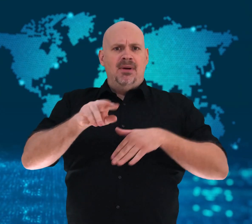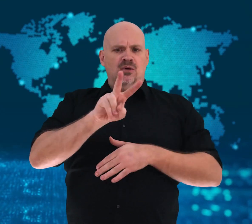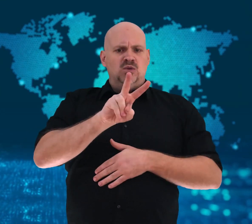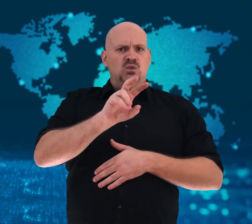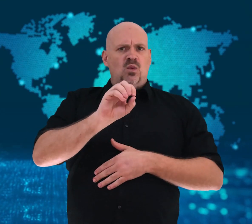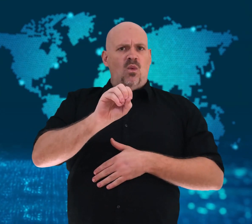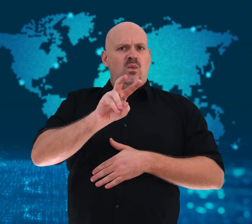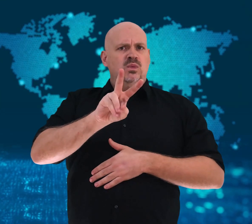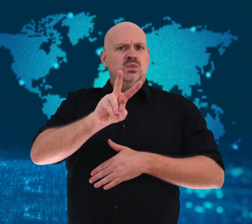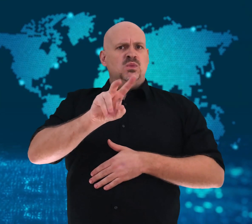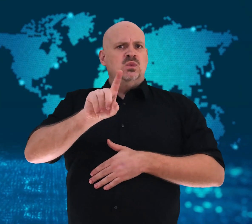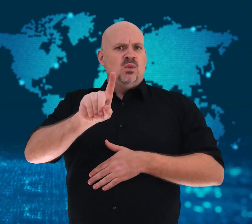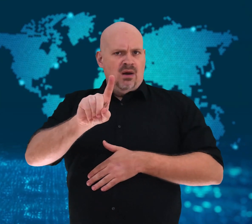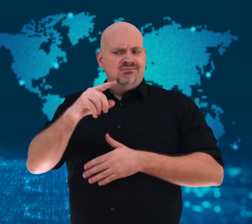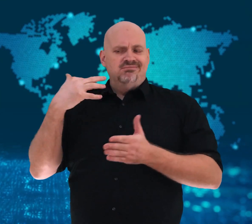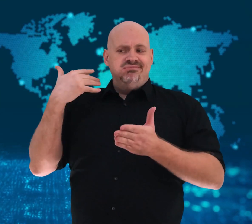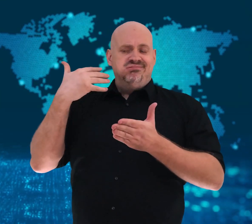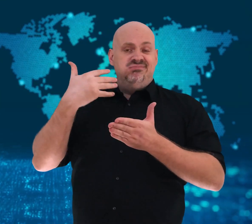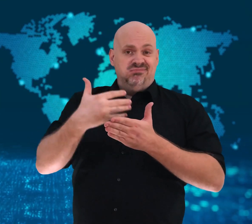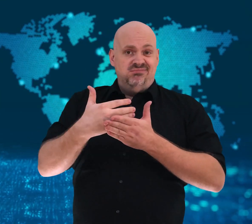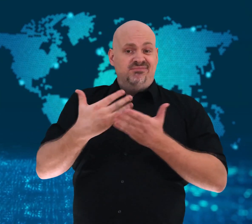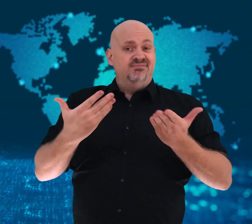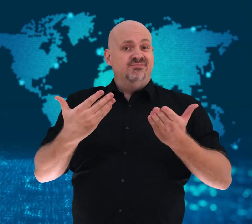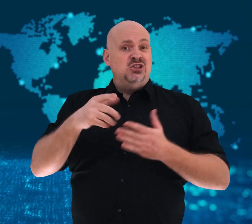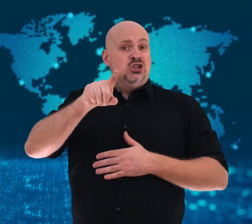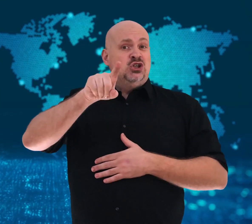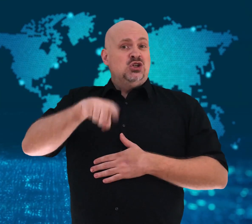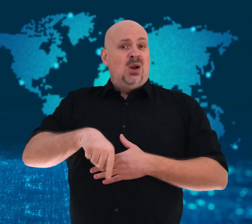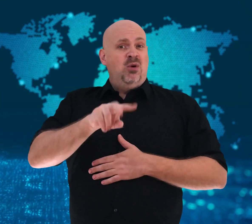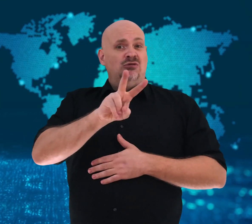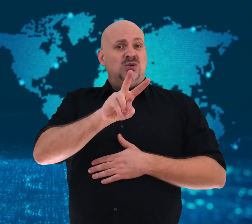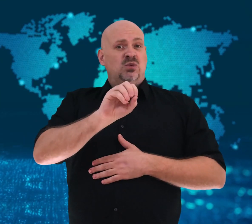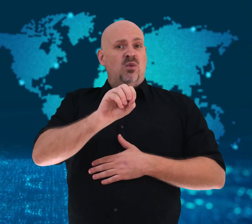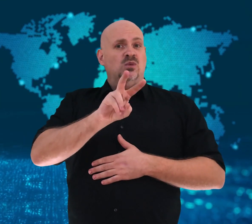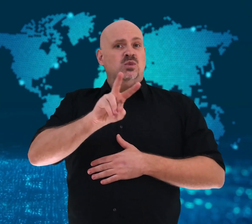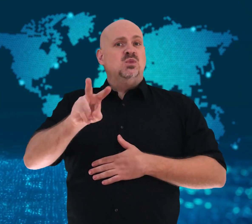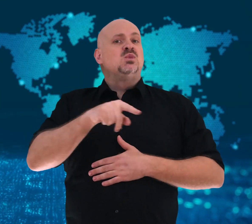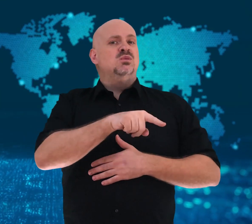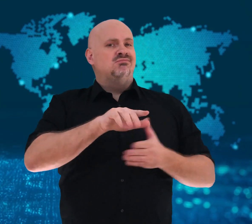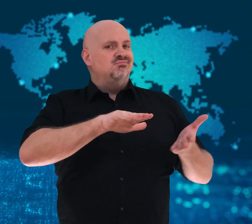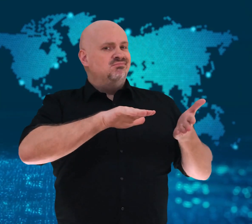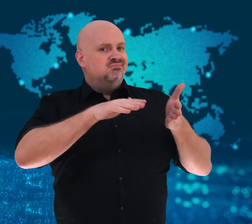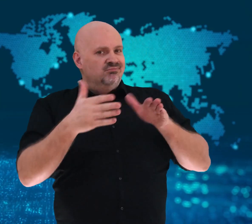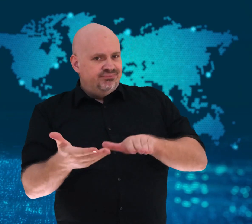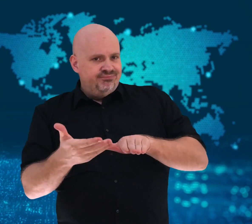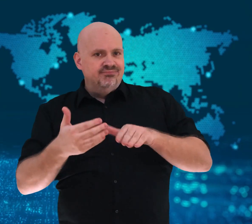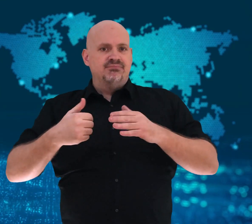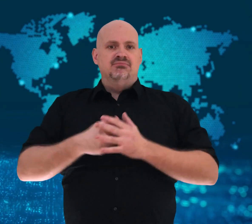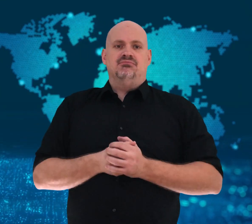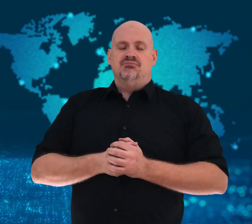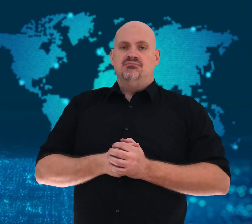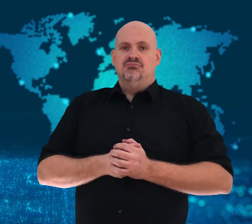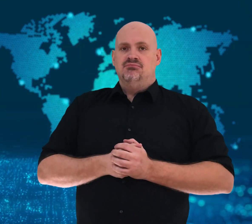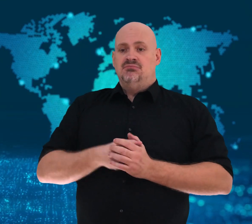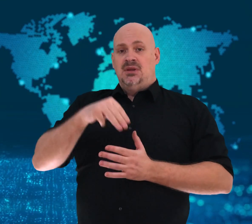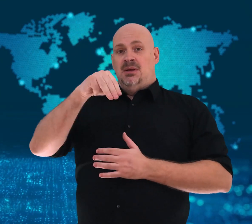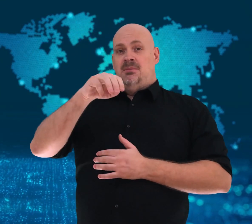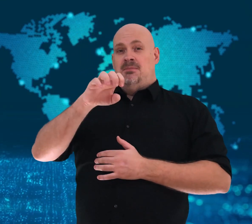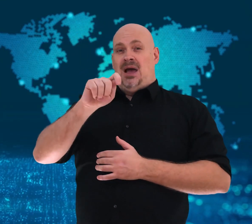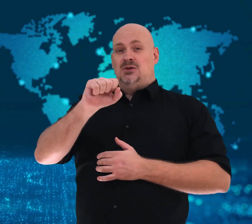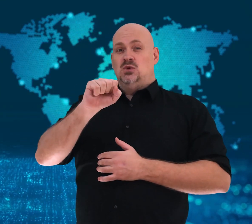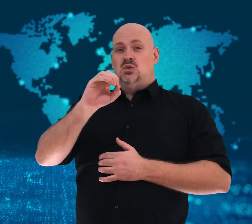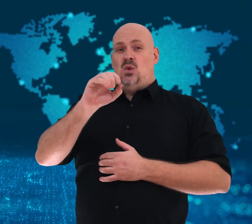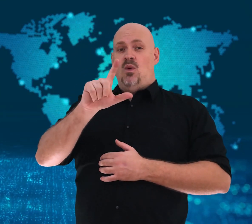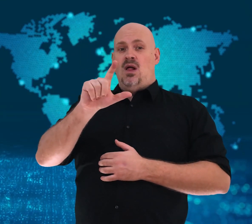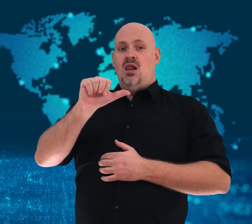seriously ill since the beginning of December 2021 until his death